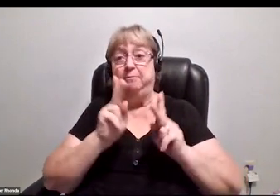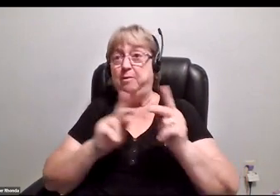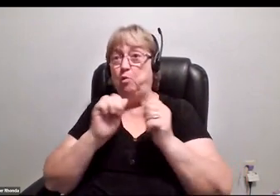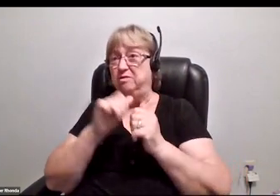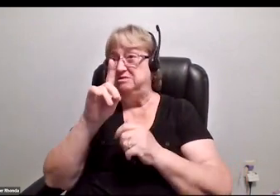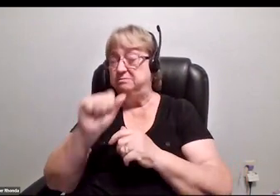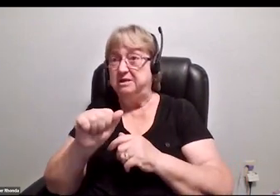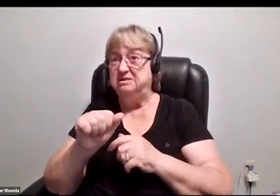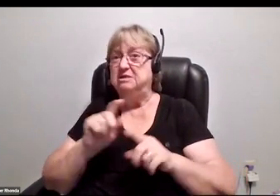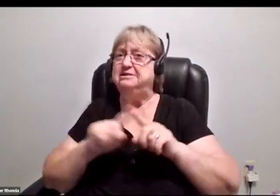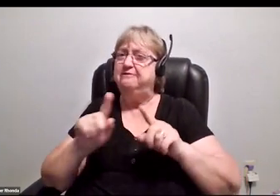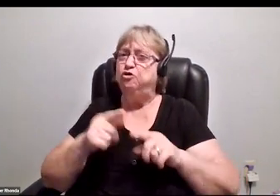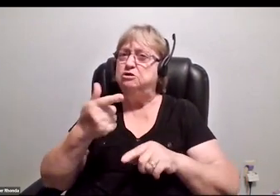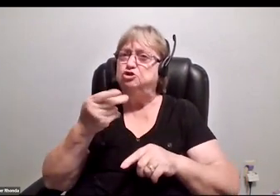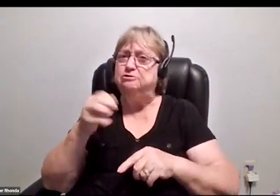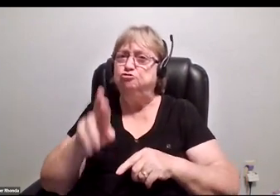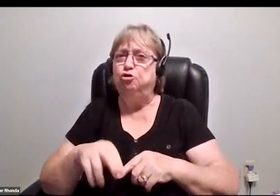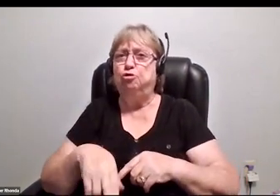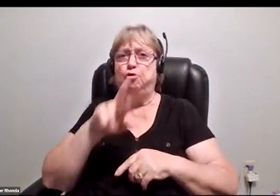races, and sexual preferences